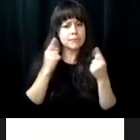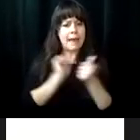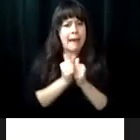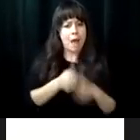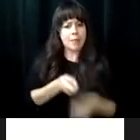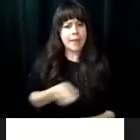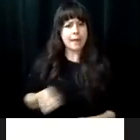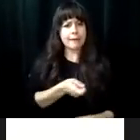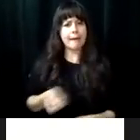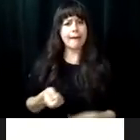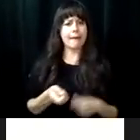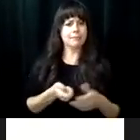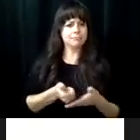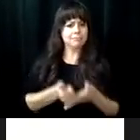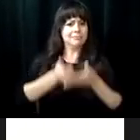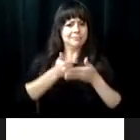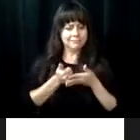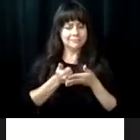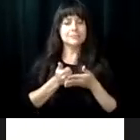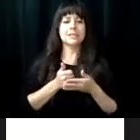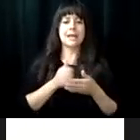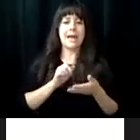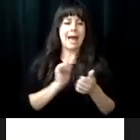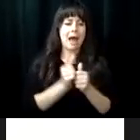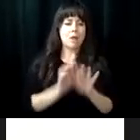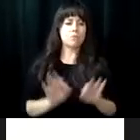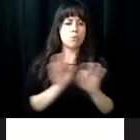sessions that I did. I got a better understanding of how